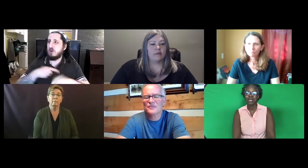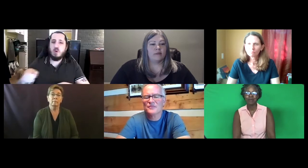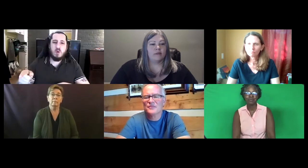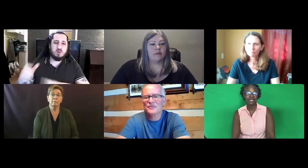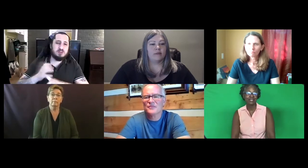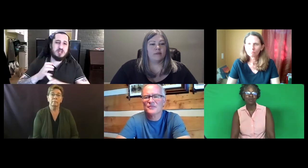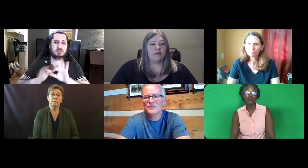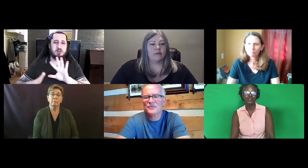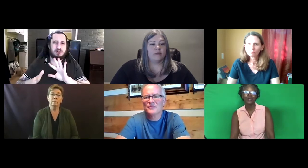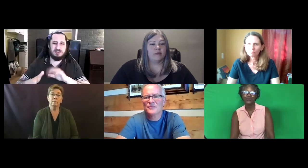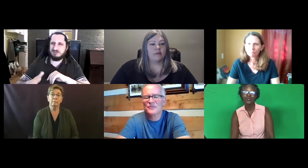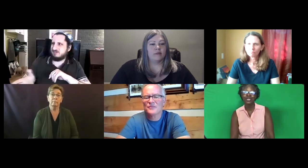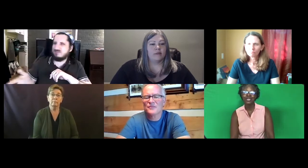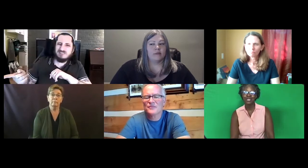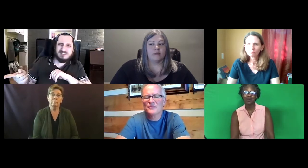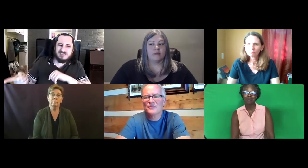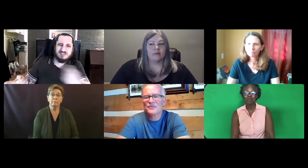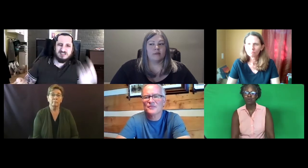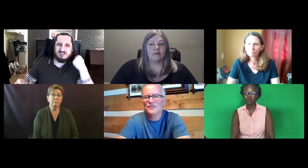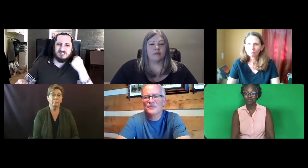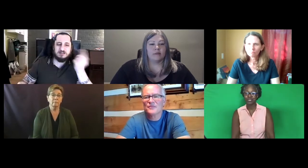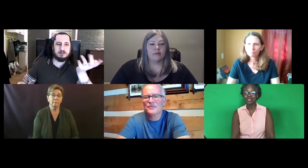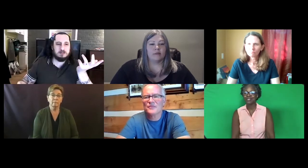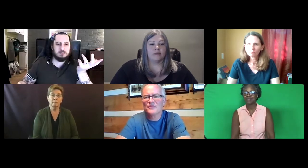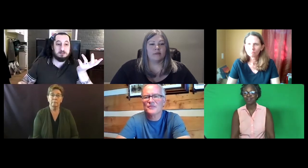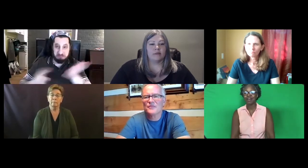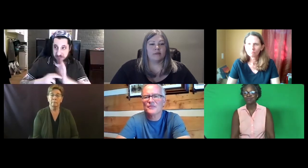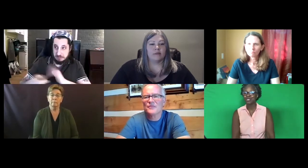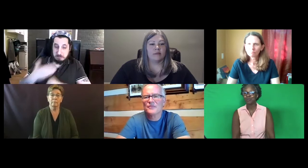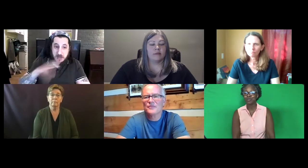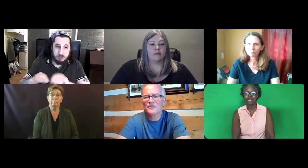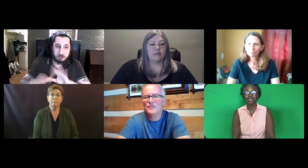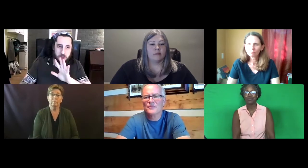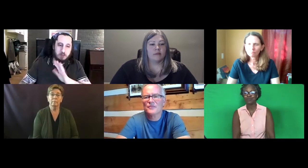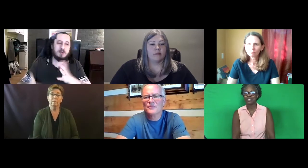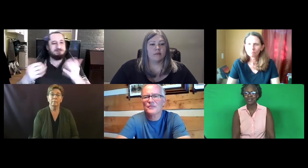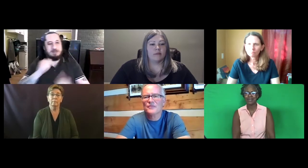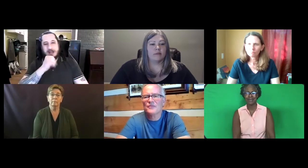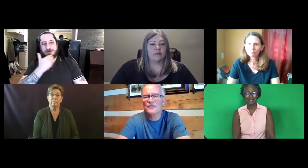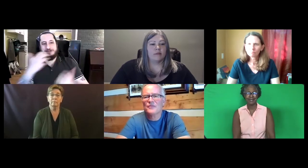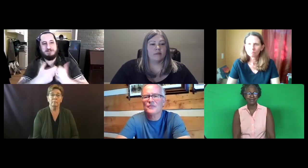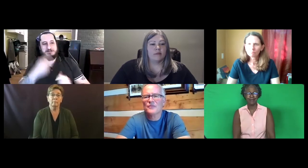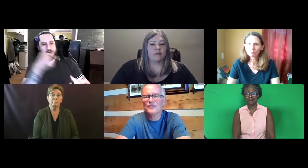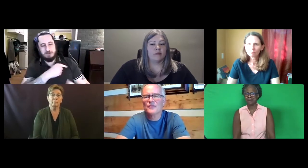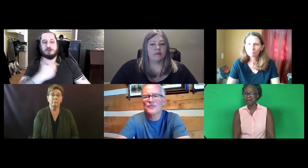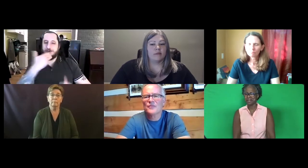They sign well for who? Maybe one person thinks they're an awesome interpreter, and another person would say, no, they're not.